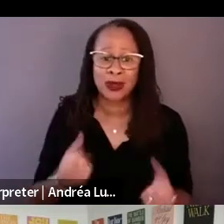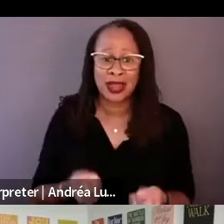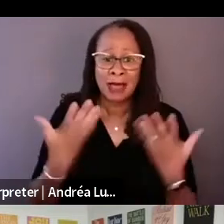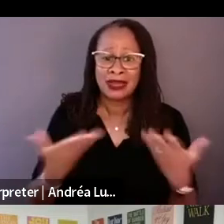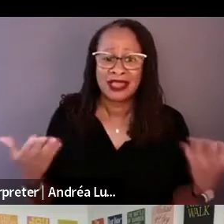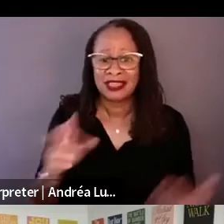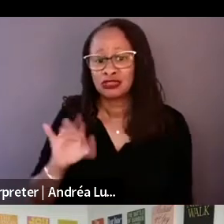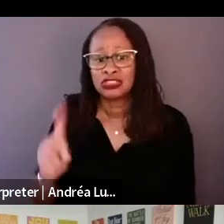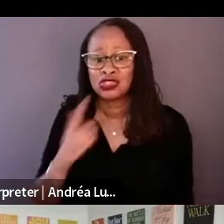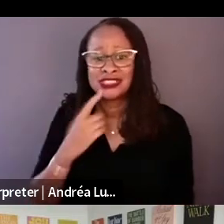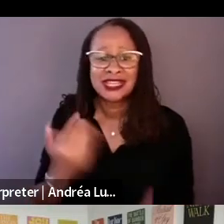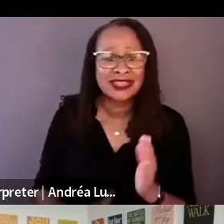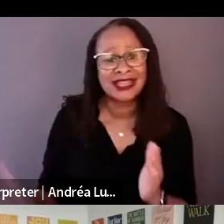to him without me asking.